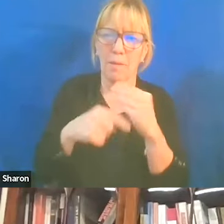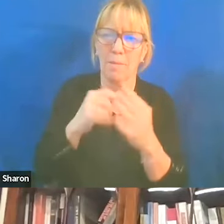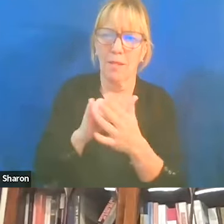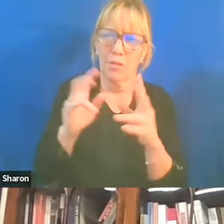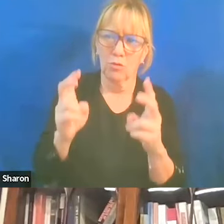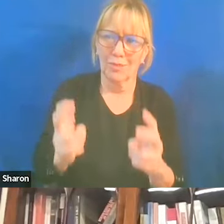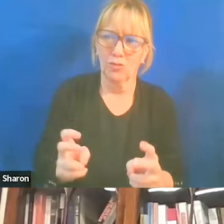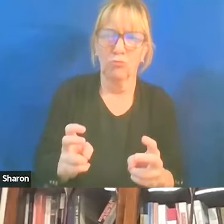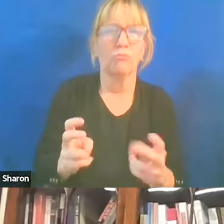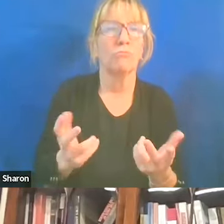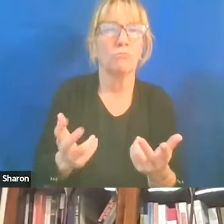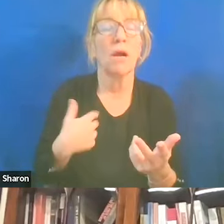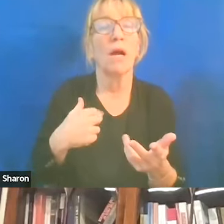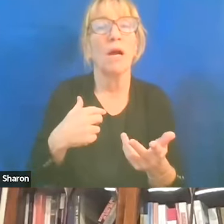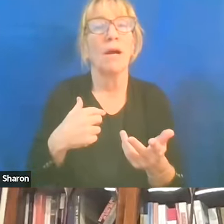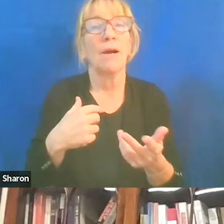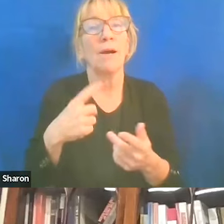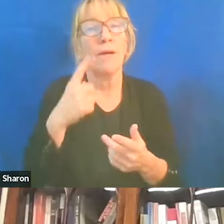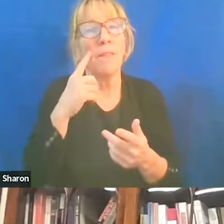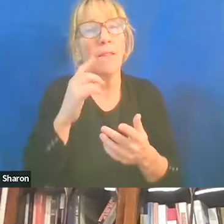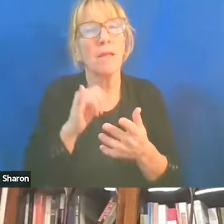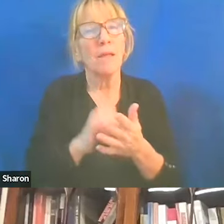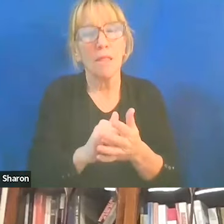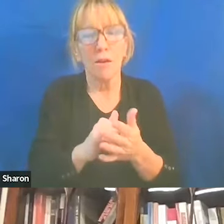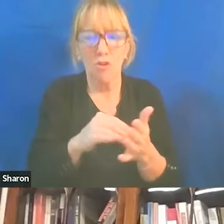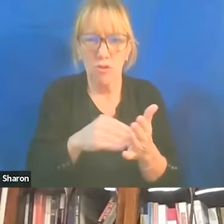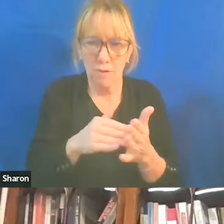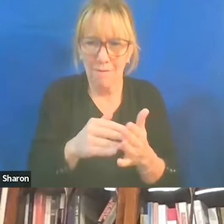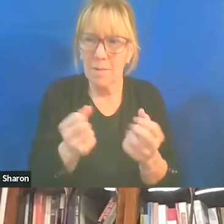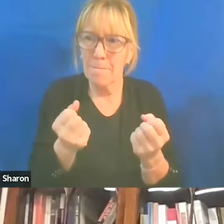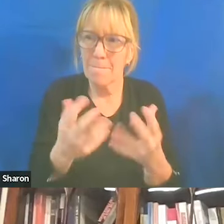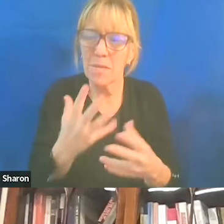You know, I think that a lot of Jews feel like,